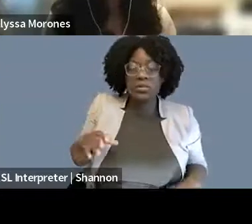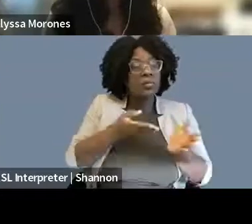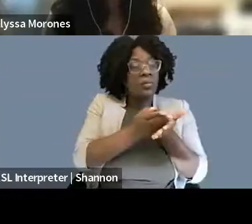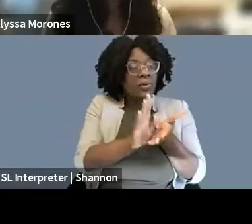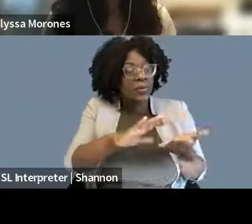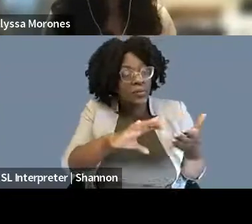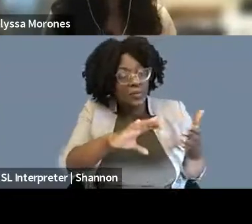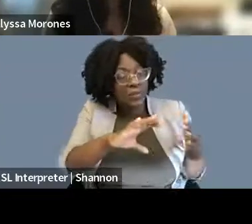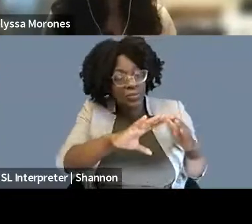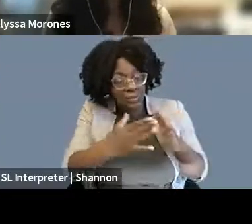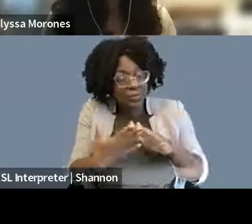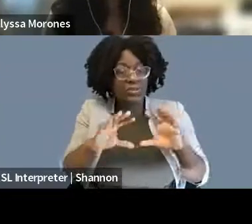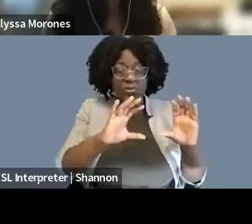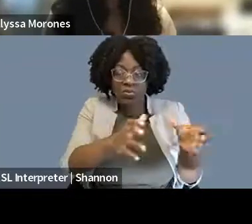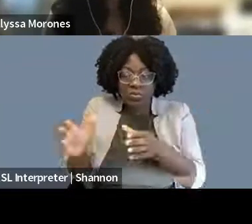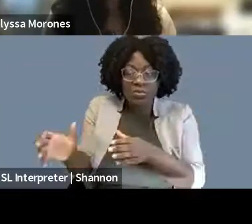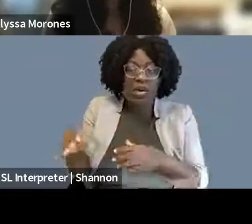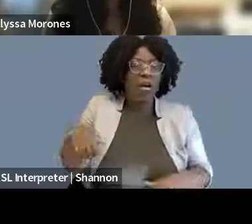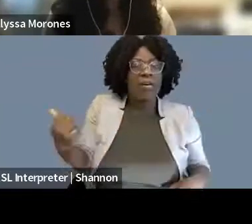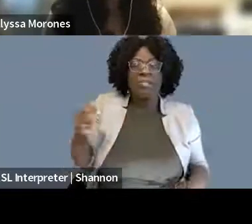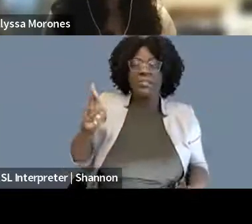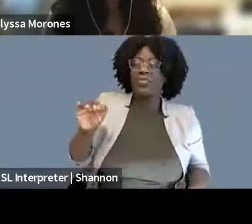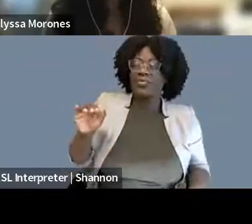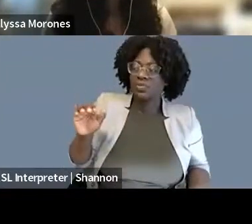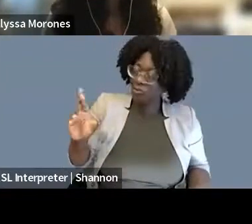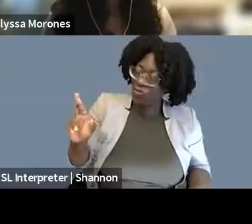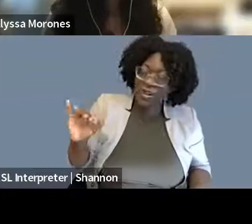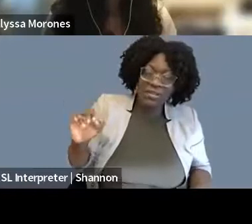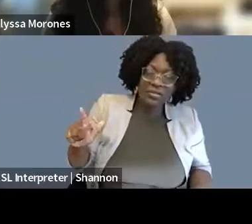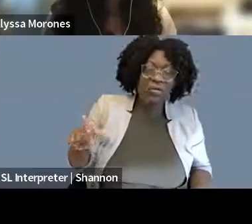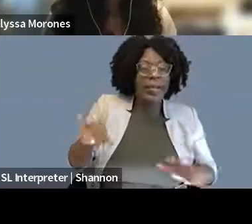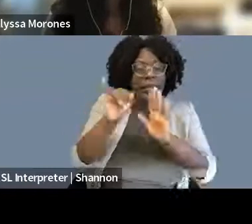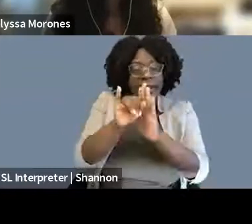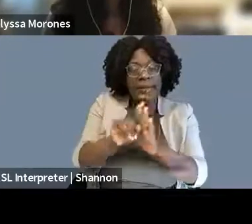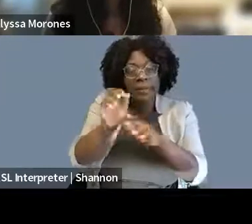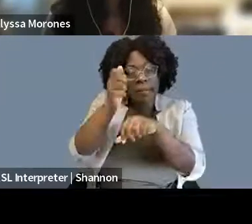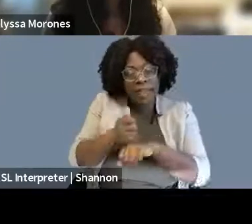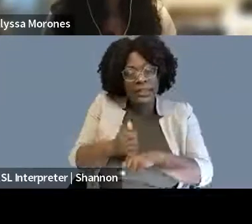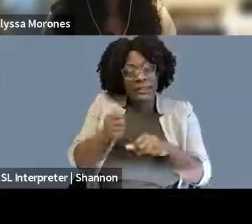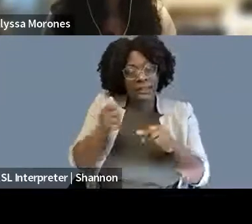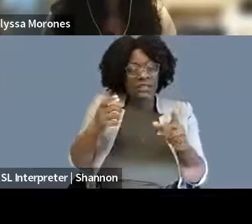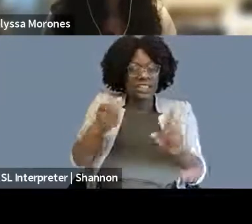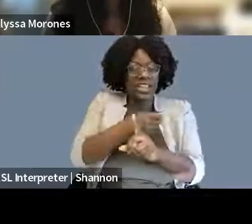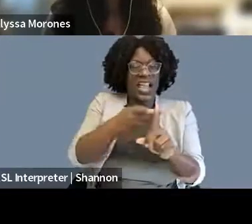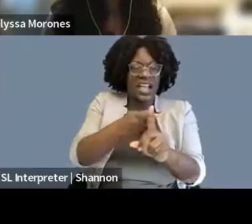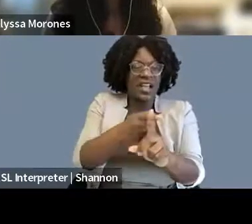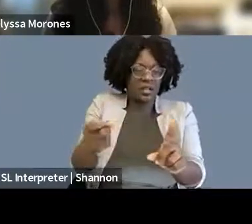other racial and identity based attacks are really pointed towards progress.